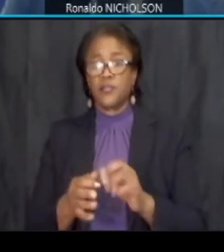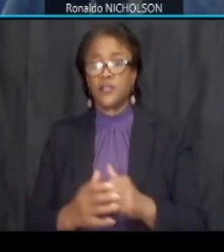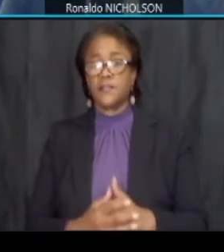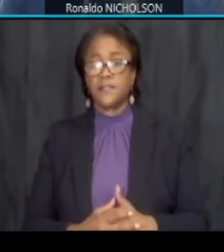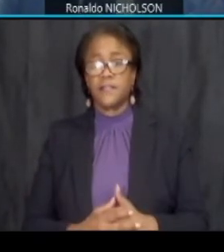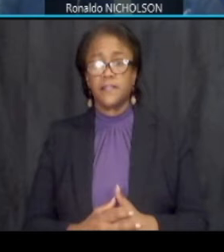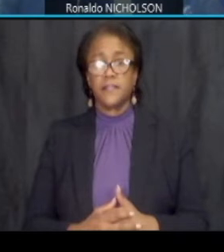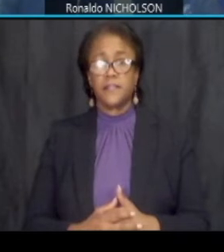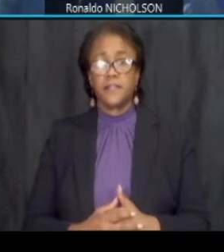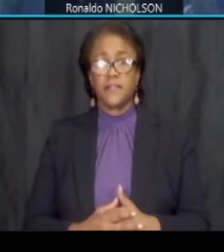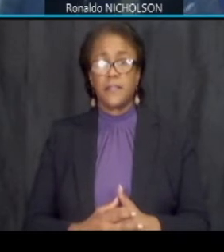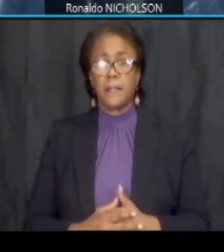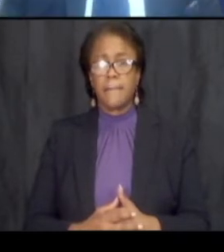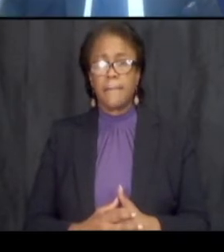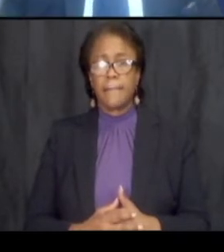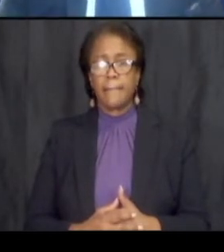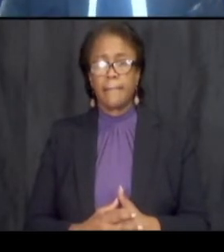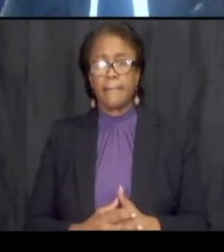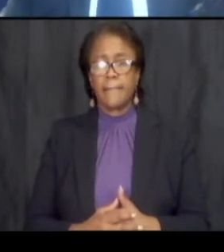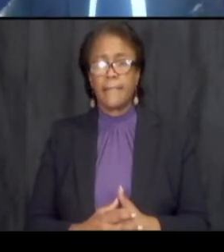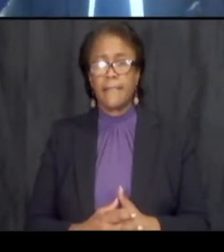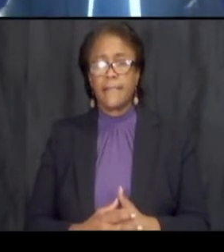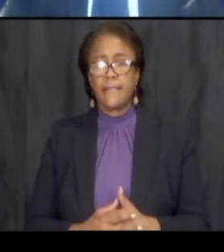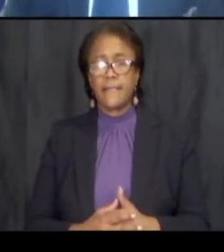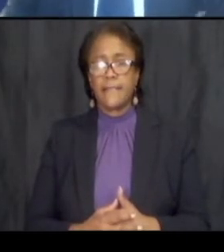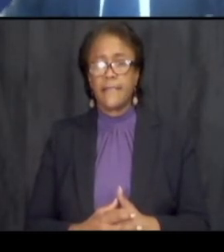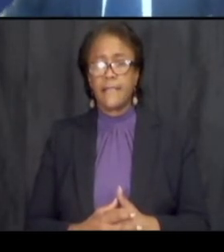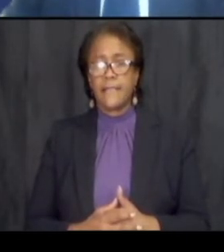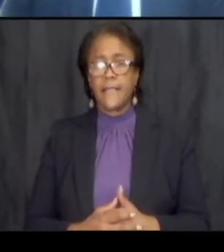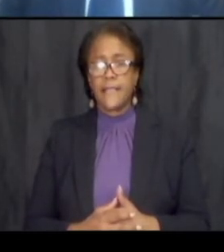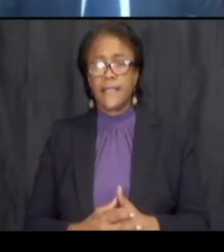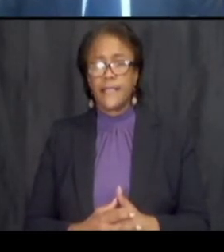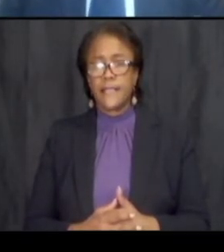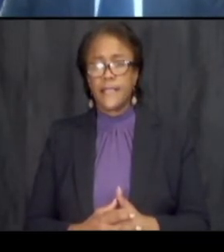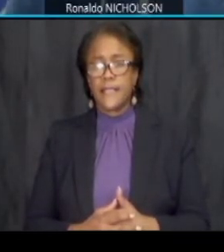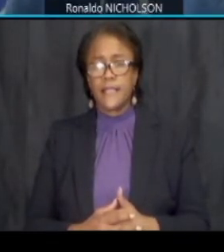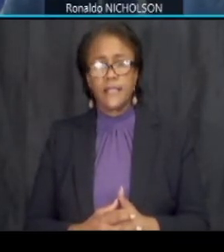some of the feedback that have we have gathered from these this public